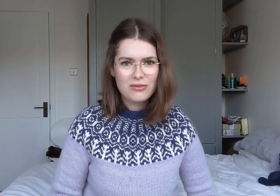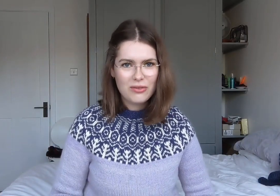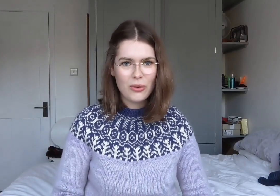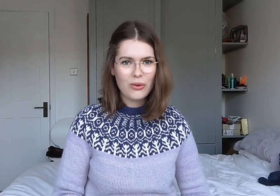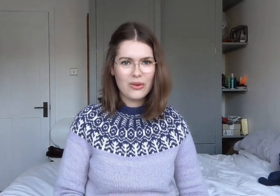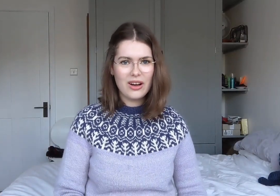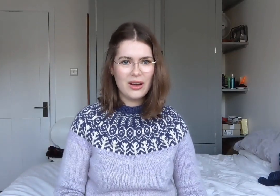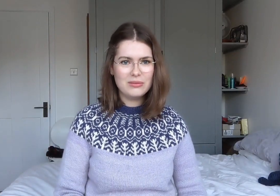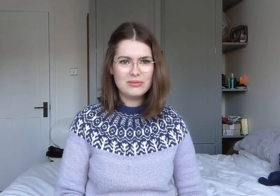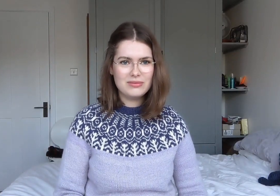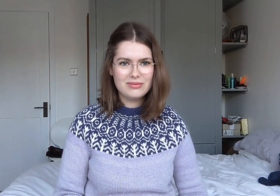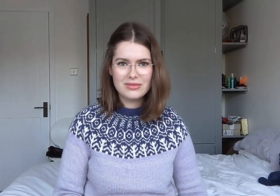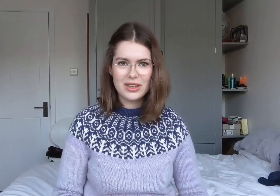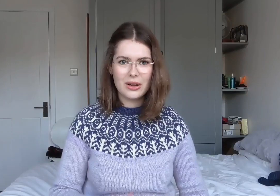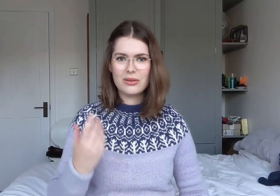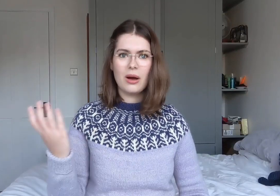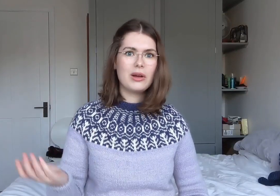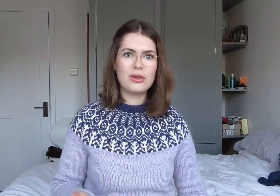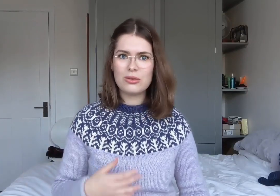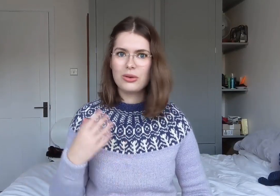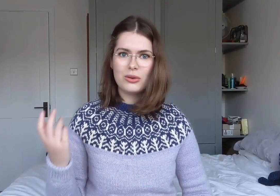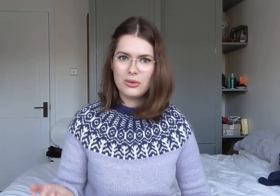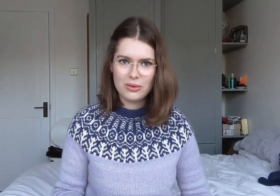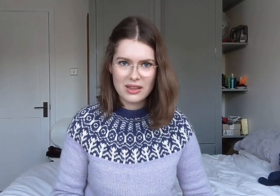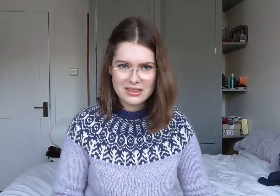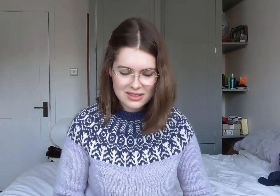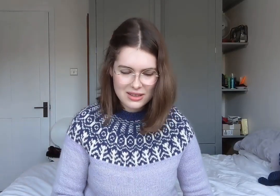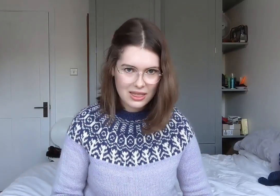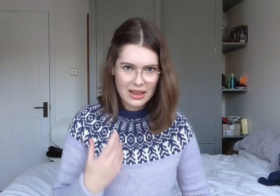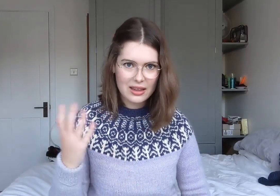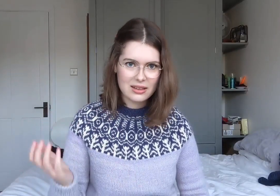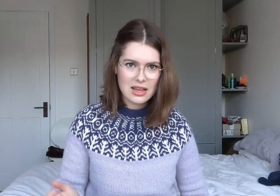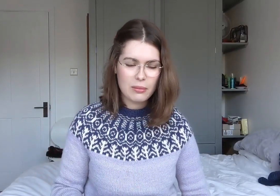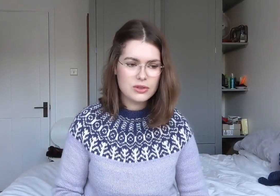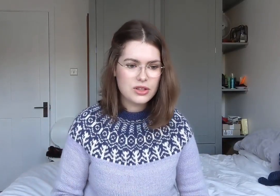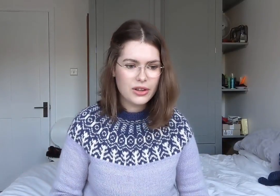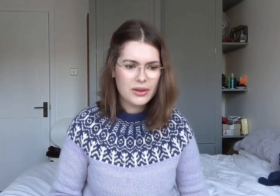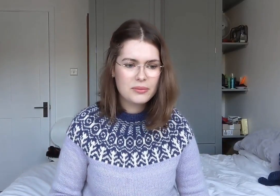'for coming through this thing that's happened to you'